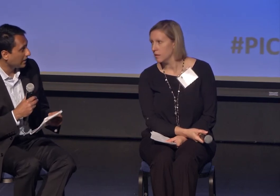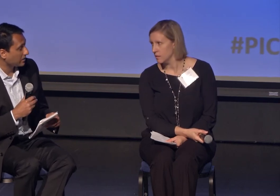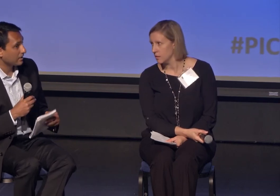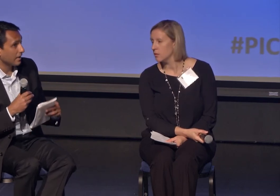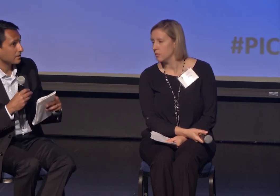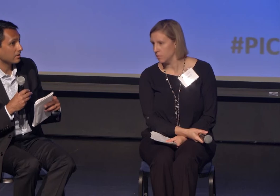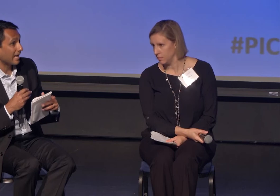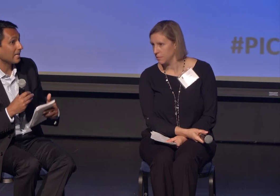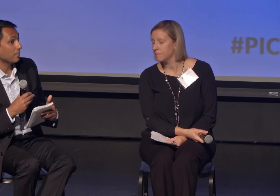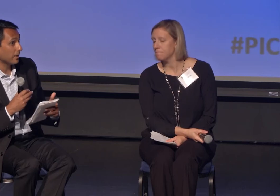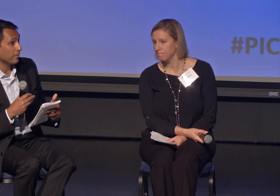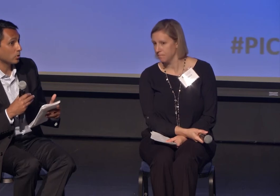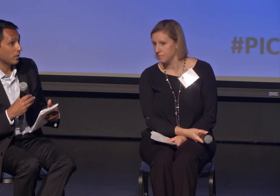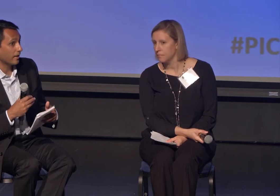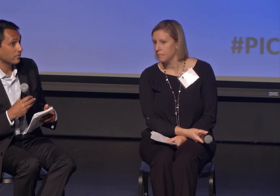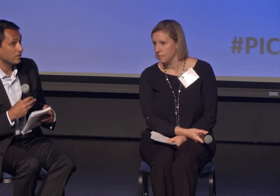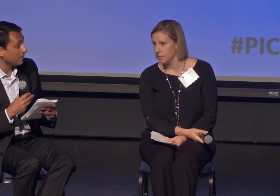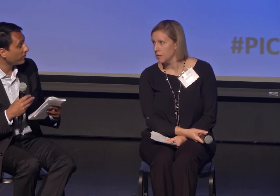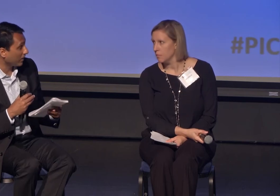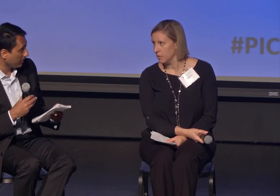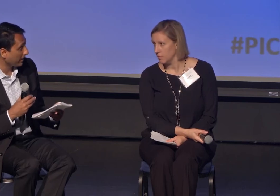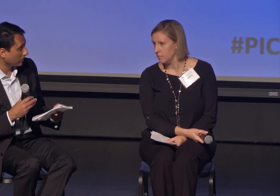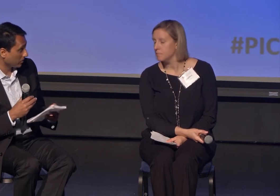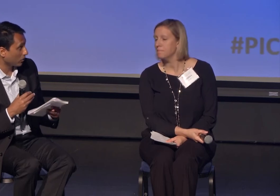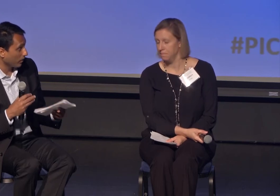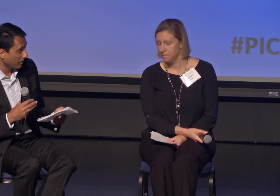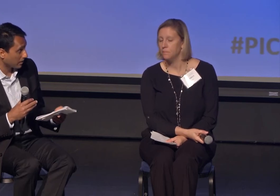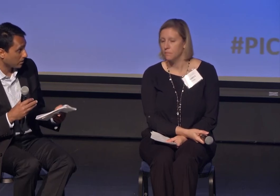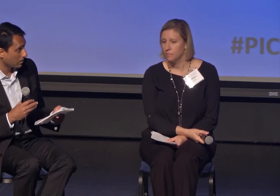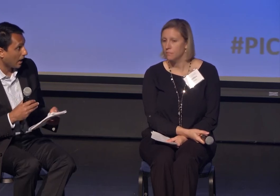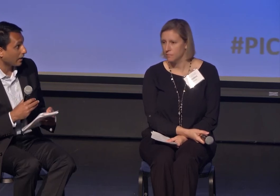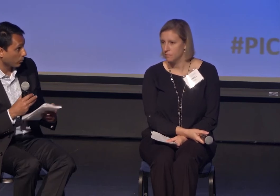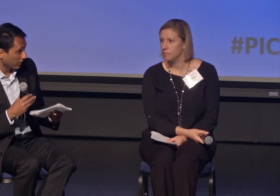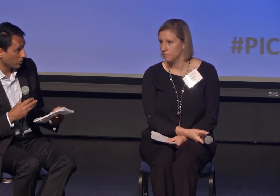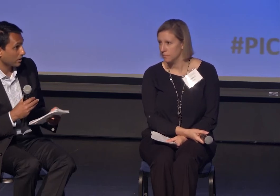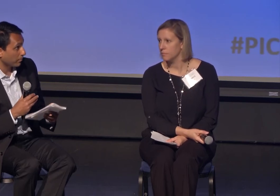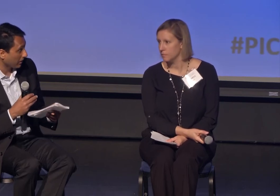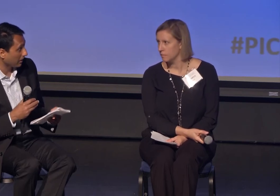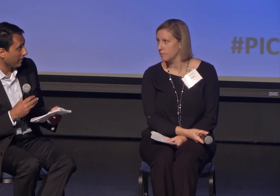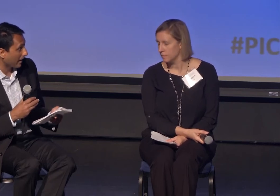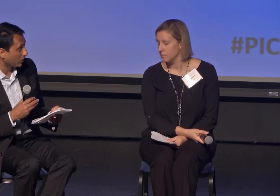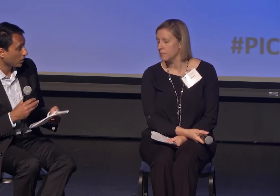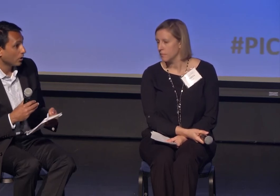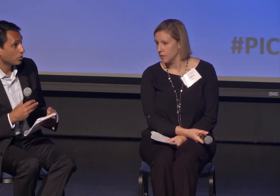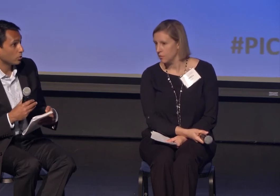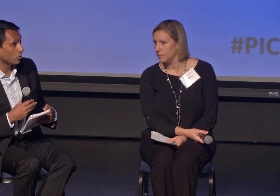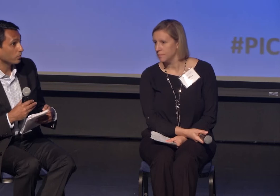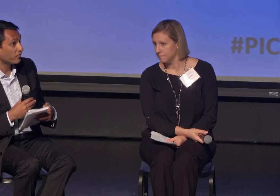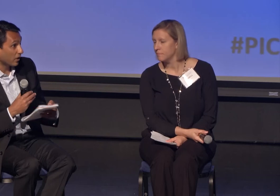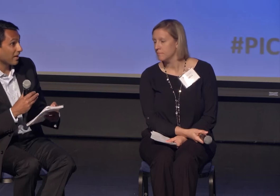is getting people who have deep fundamental disagreements on religious and political matters to figure out